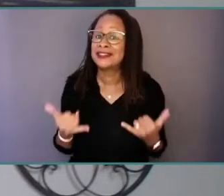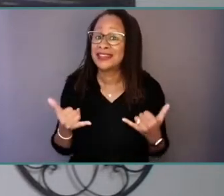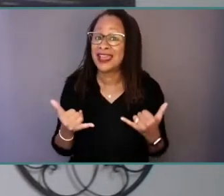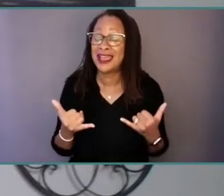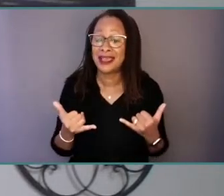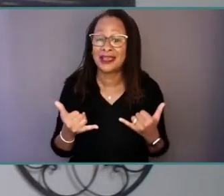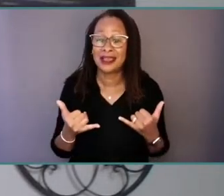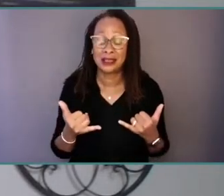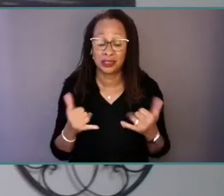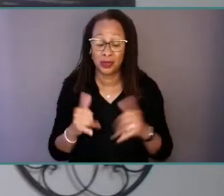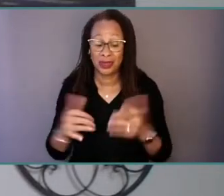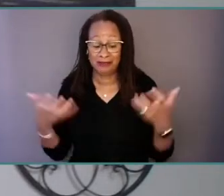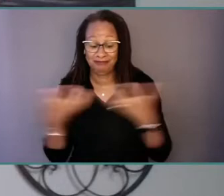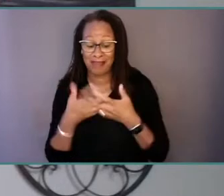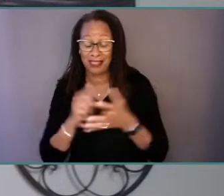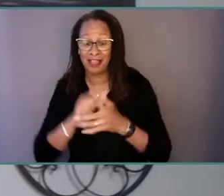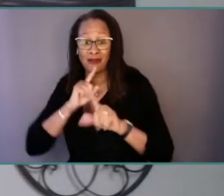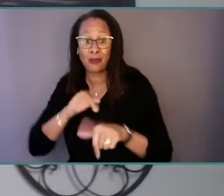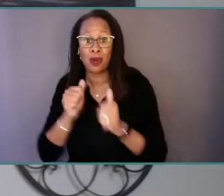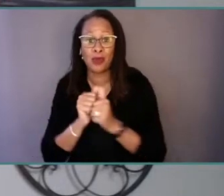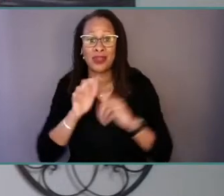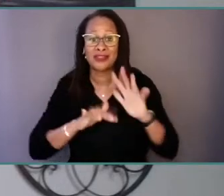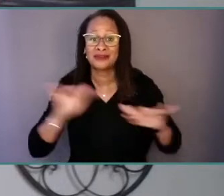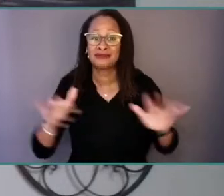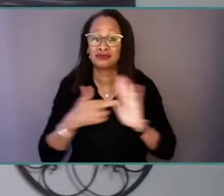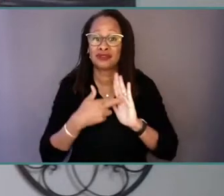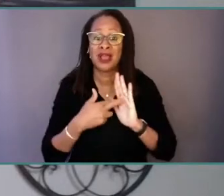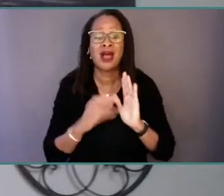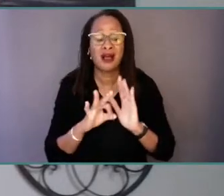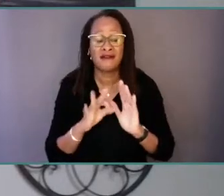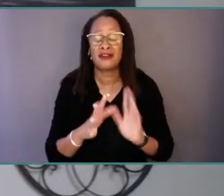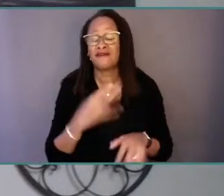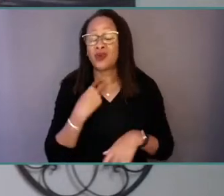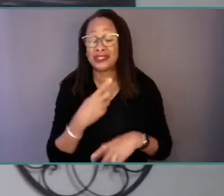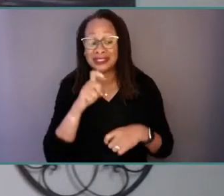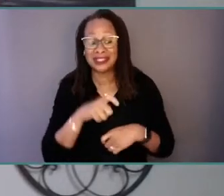of the voices necessary to ensure 988 is an equitable success.